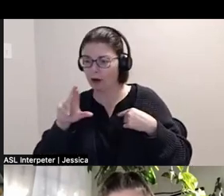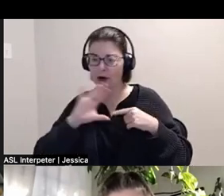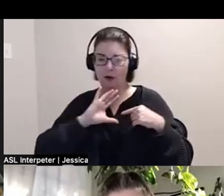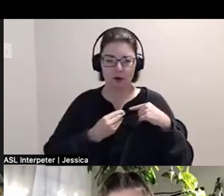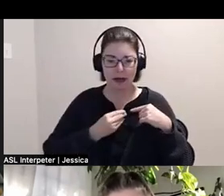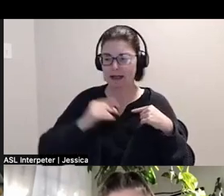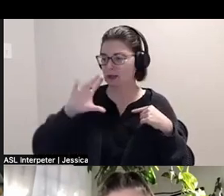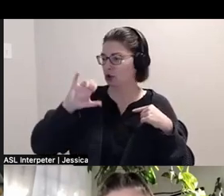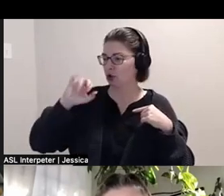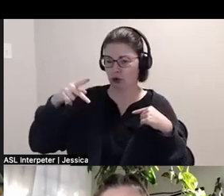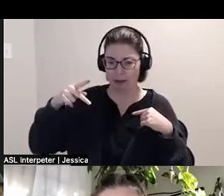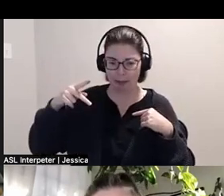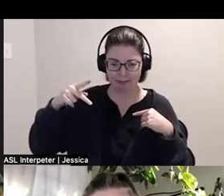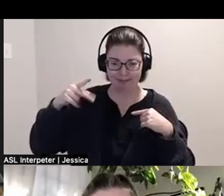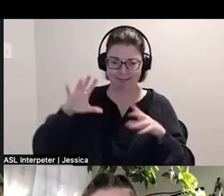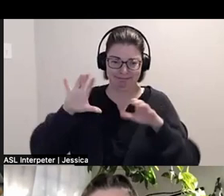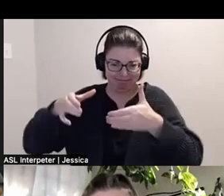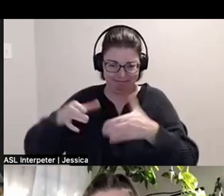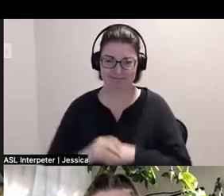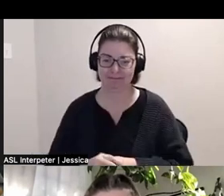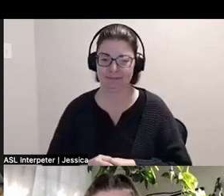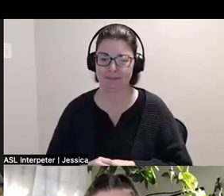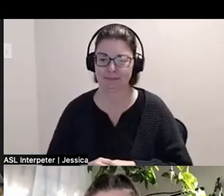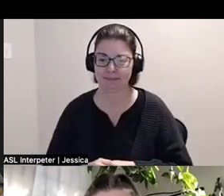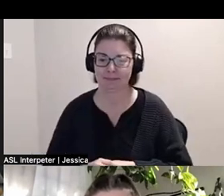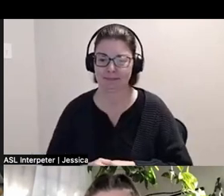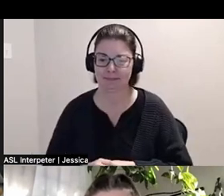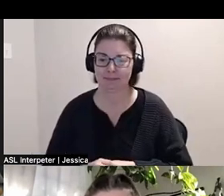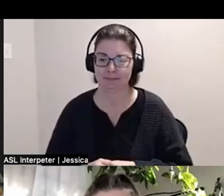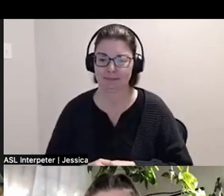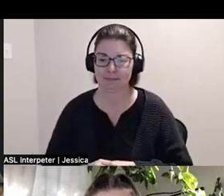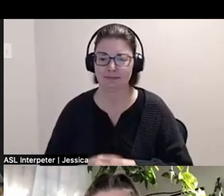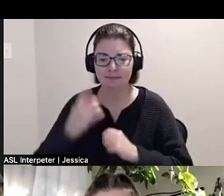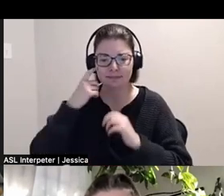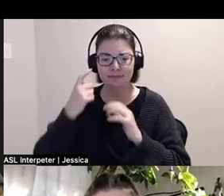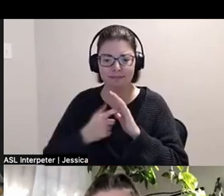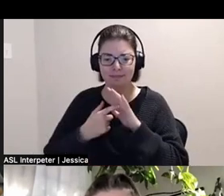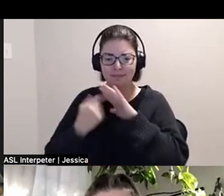Refusing the loudly eugenicist mapping of isolation and disposability upon our disabled